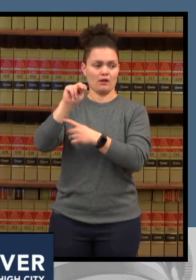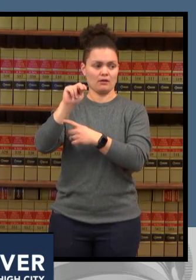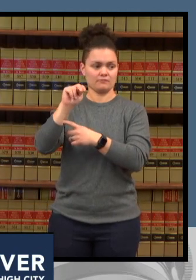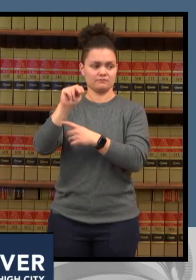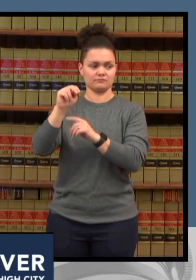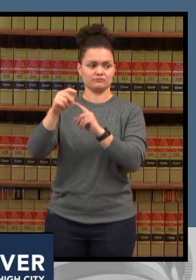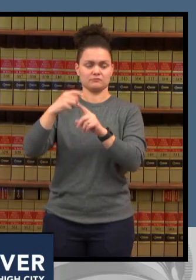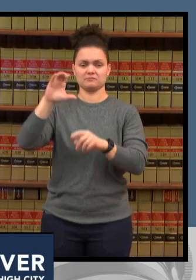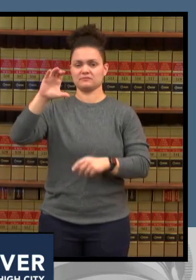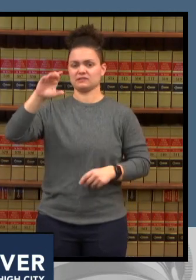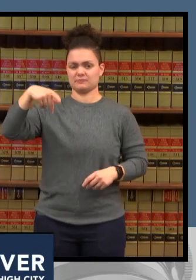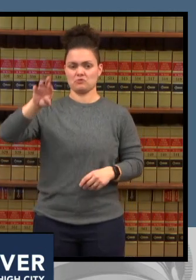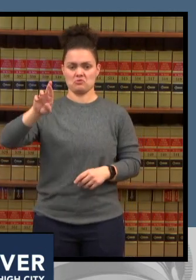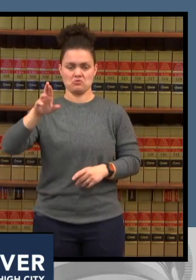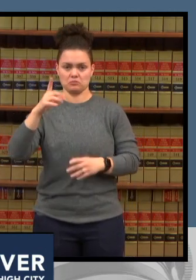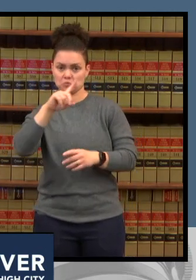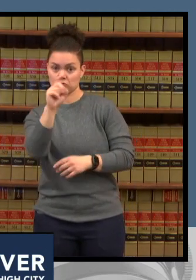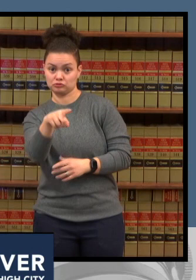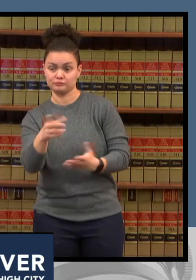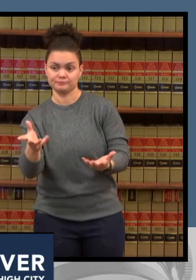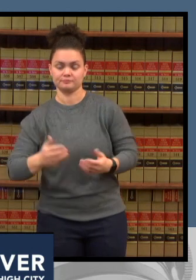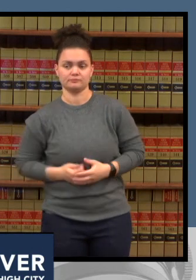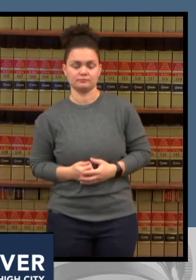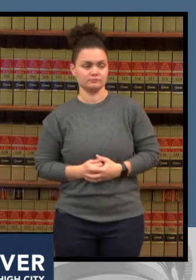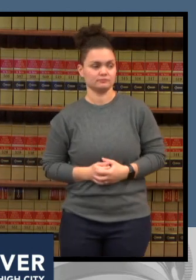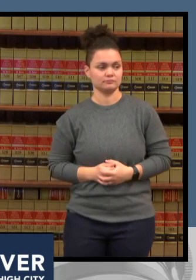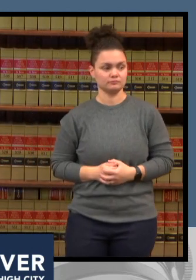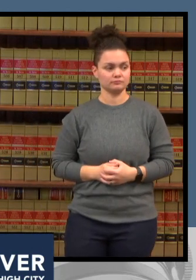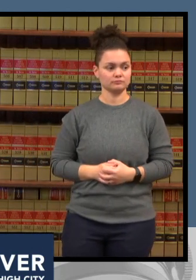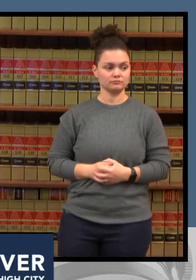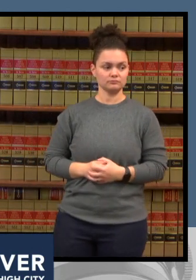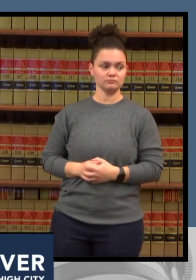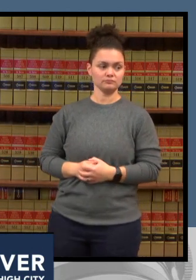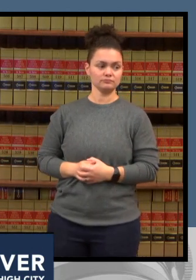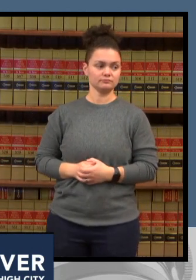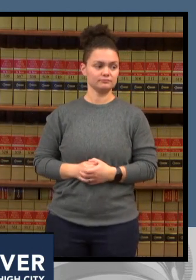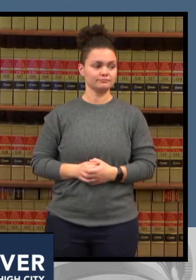hi uh hi mayor thanks for joining us hope you feel better soon um can someone talk about how